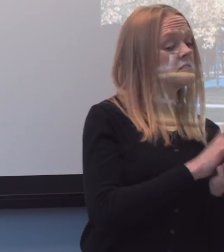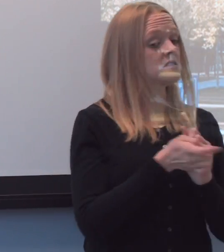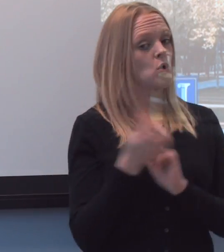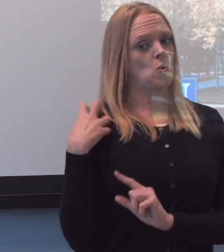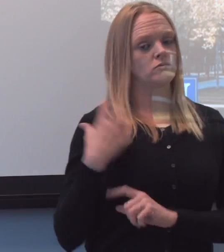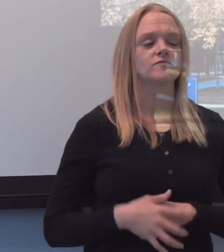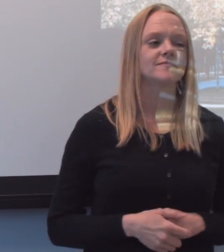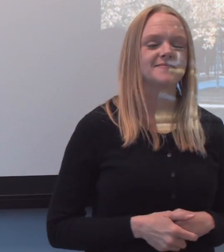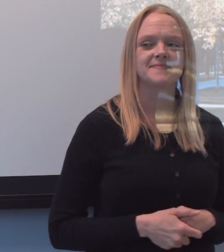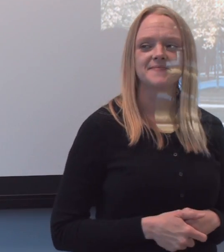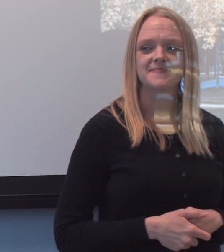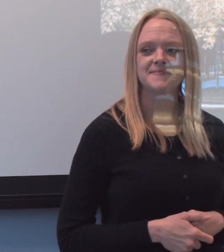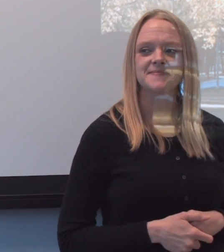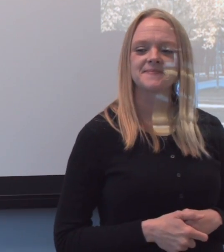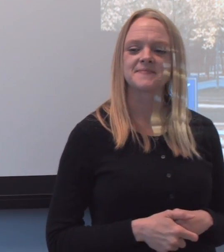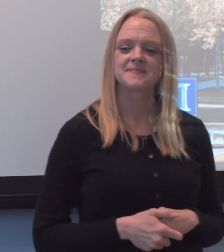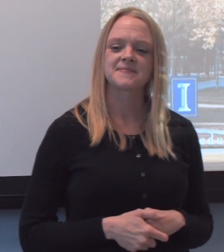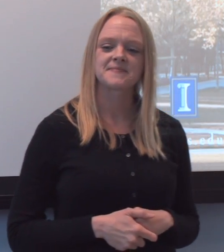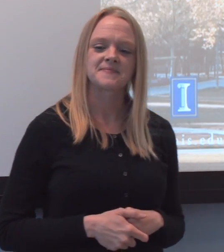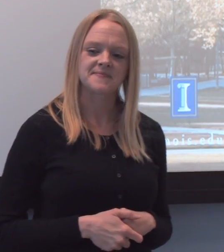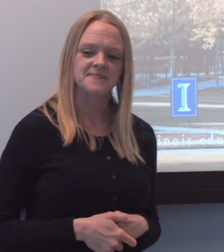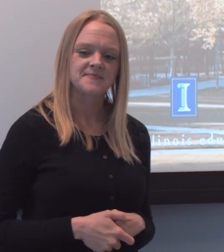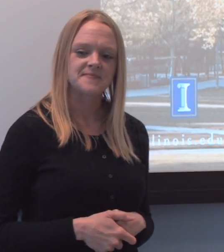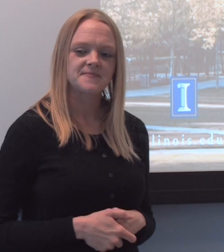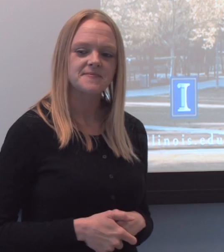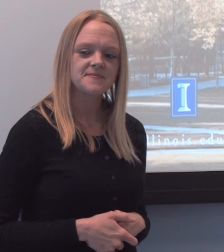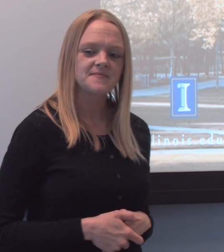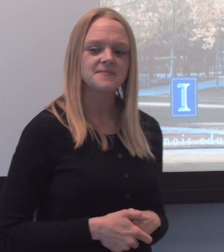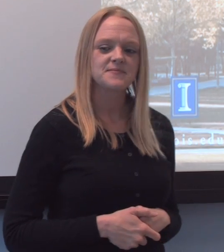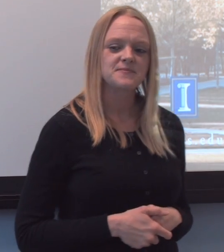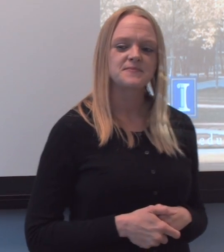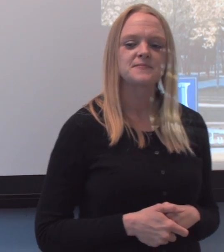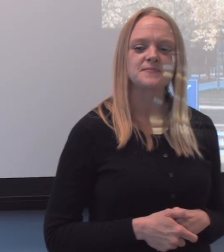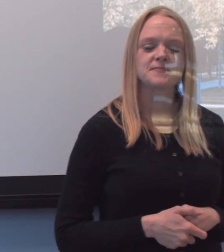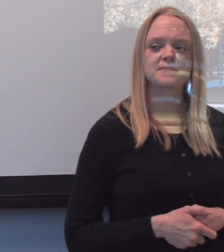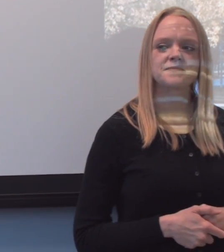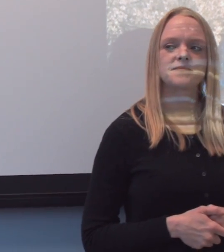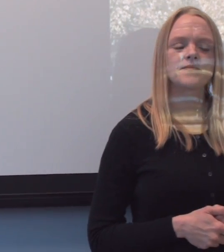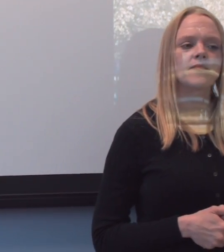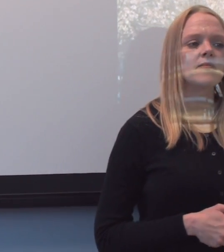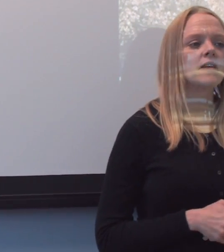so, let's, uh, I-I-I think- what I-I really enjoyed